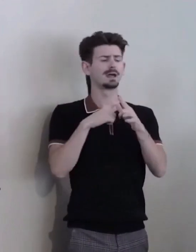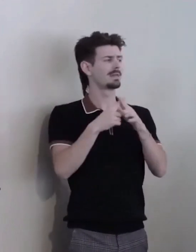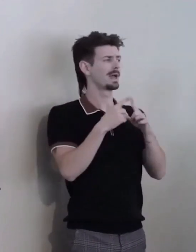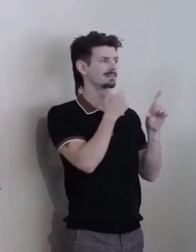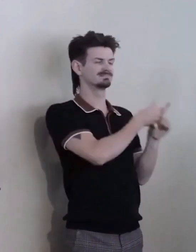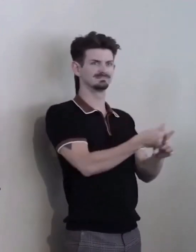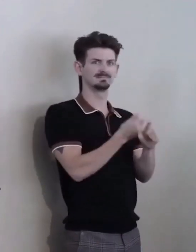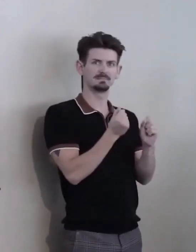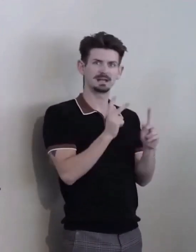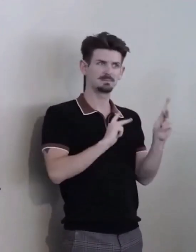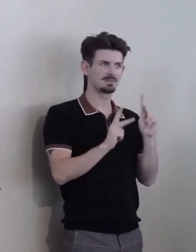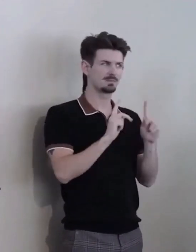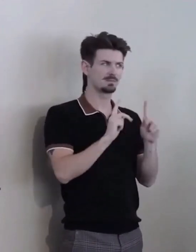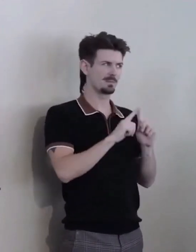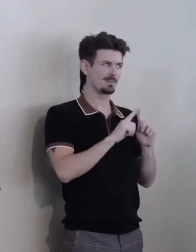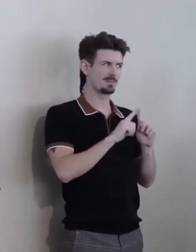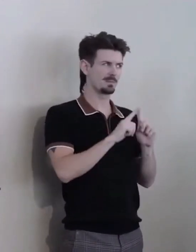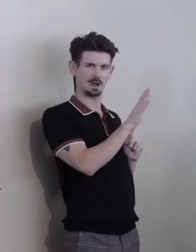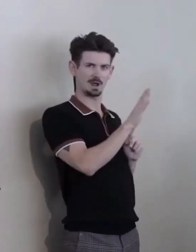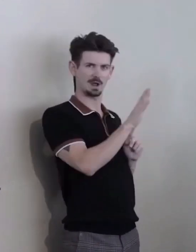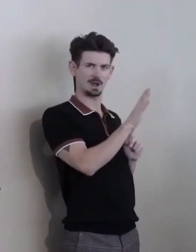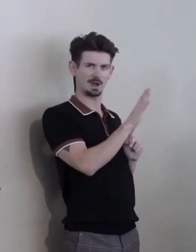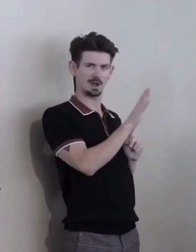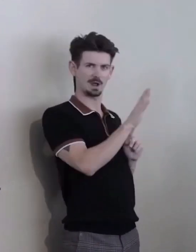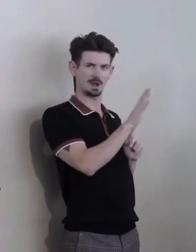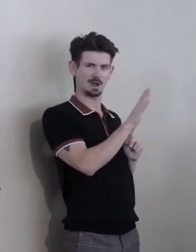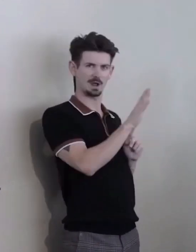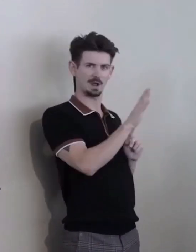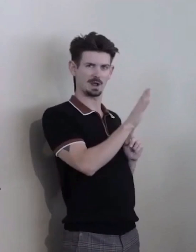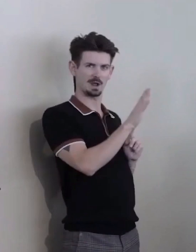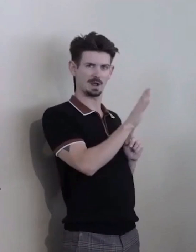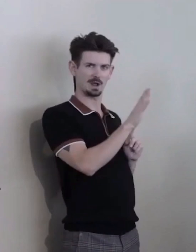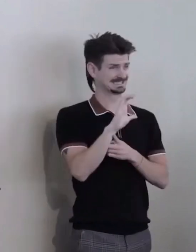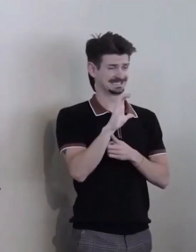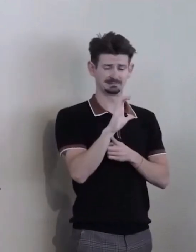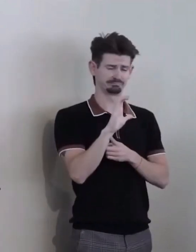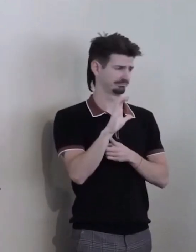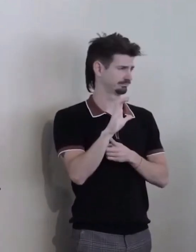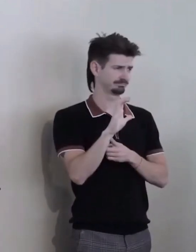And CCDC... Ahh... Was not down with that, back in those days